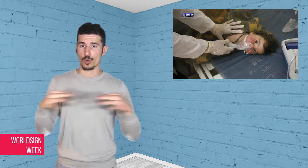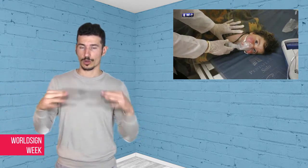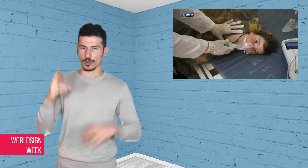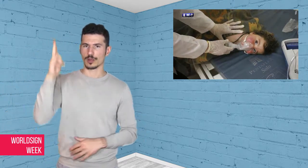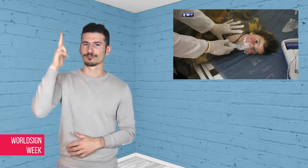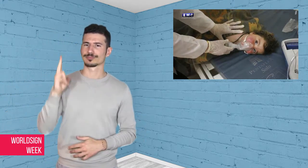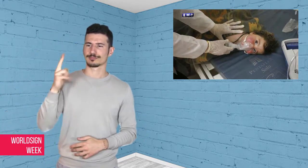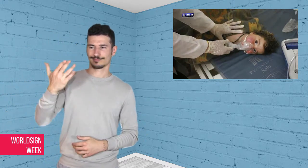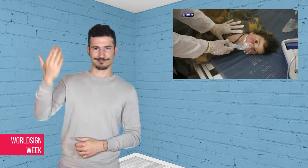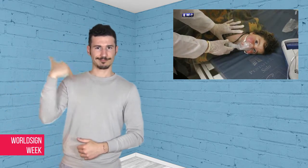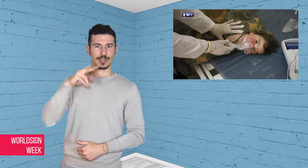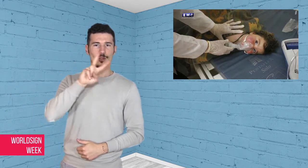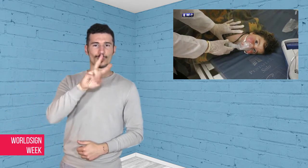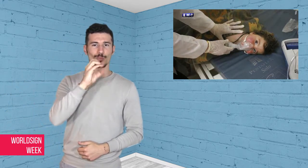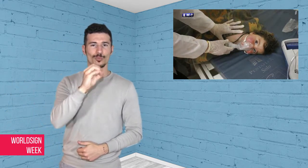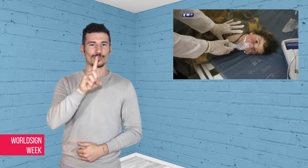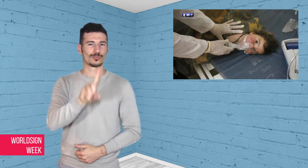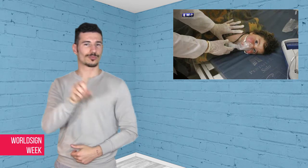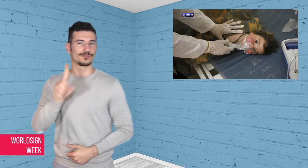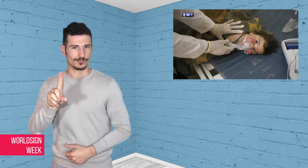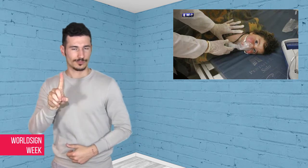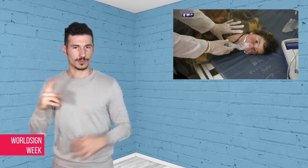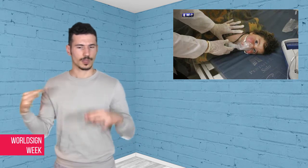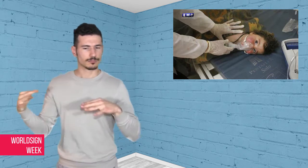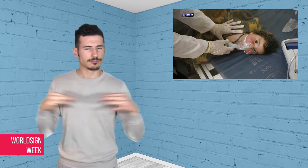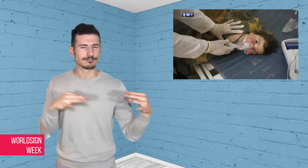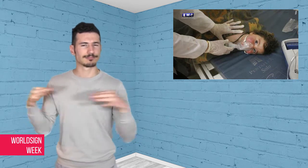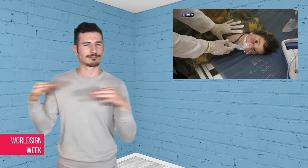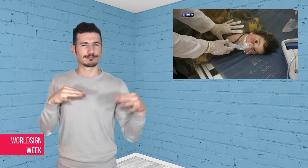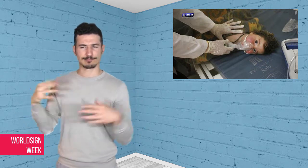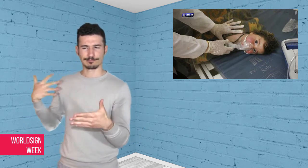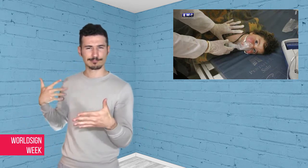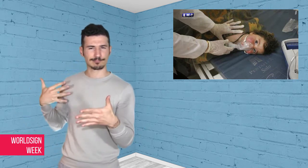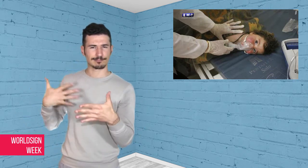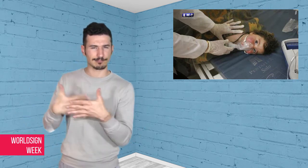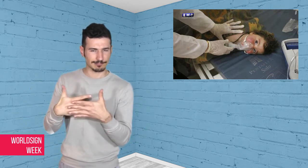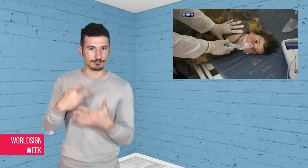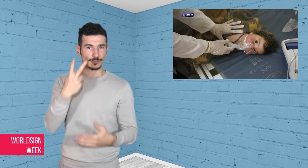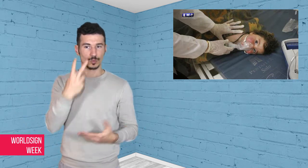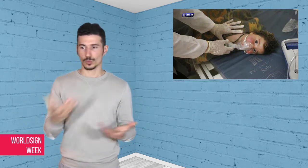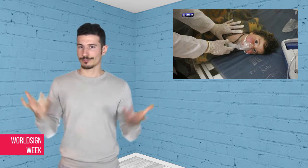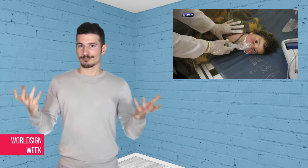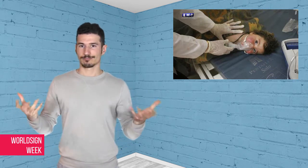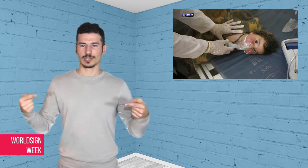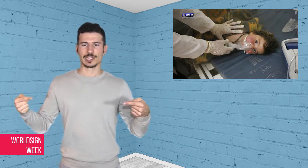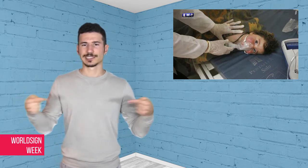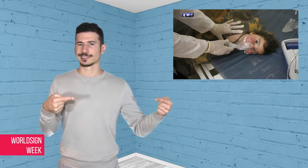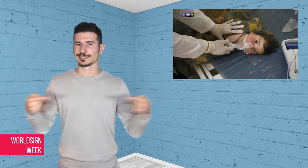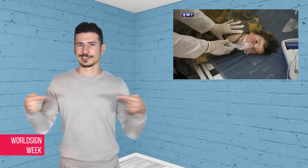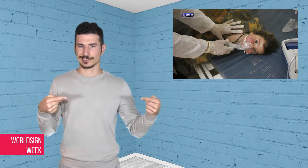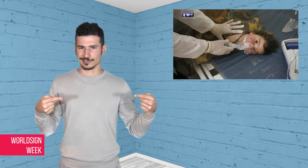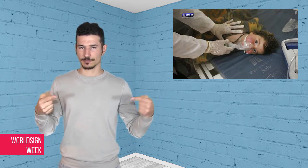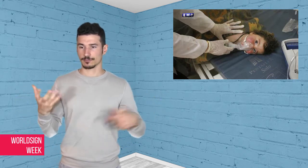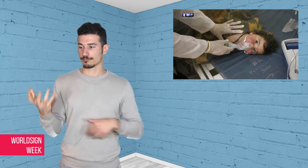countries in the fight on both sides - Russia and Iran, for example support